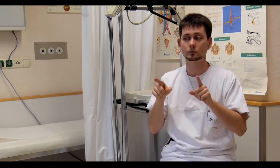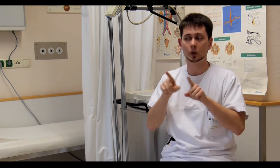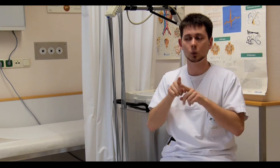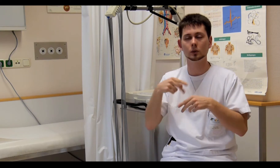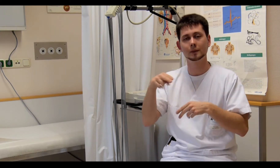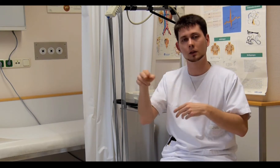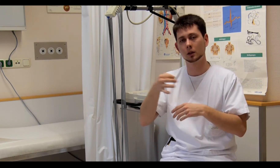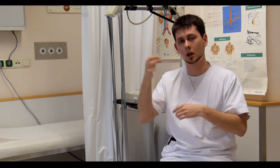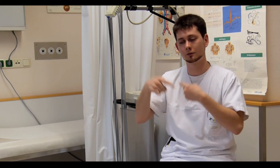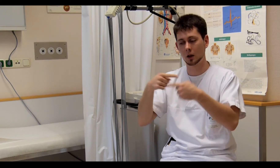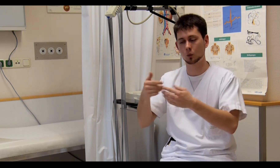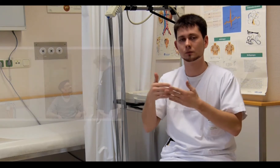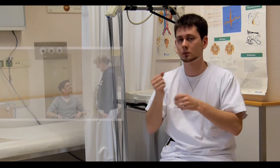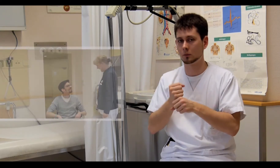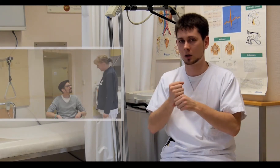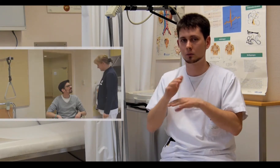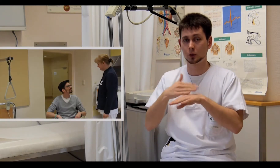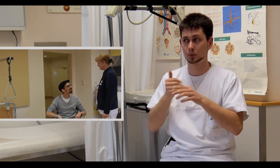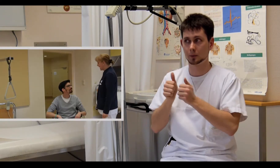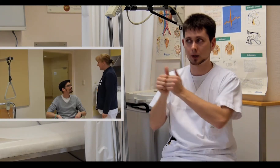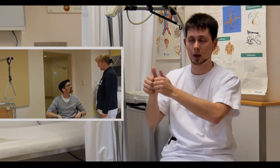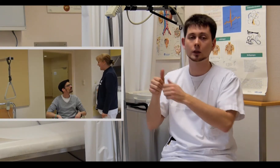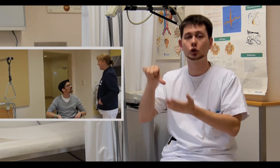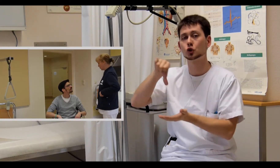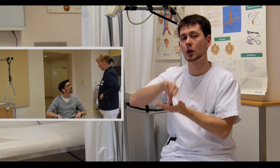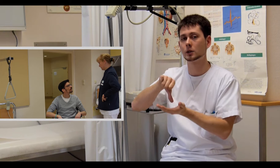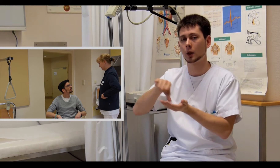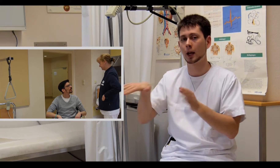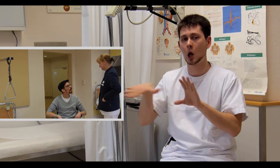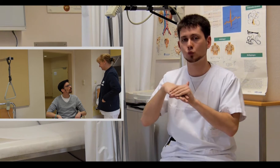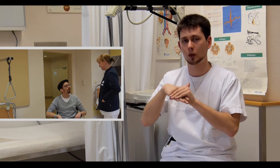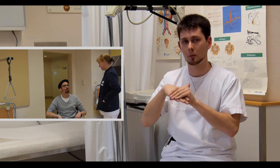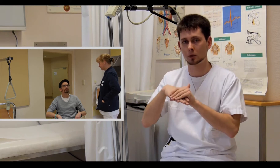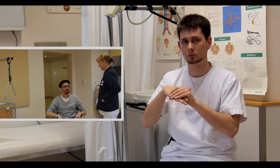I am also in charge of further consultation when it comes to a stationary admission ...